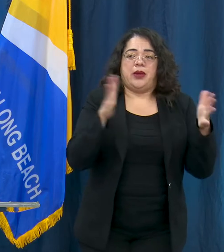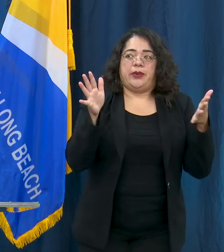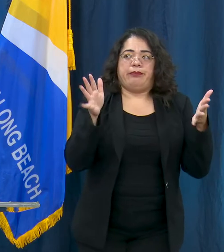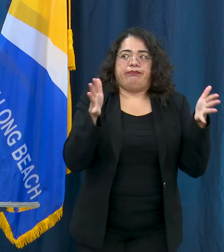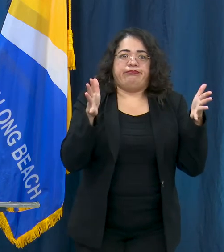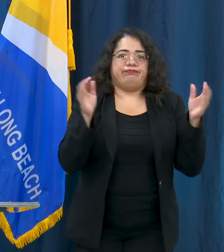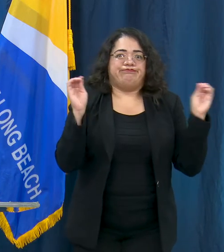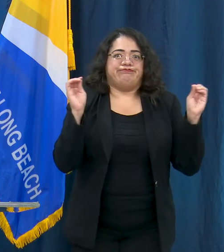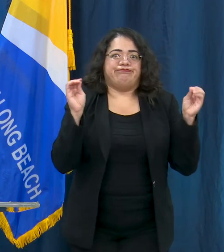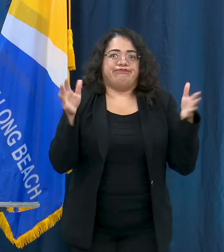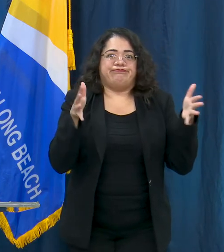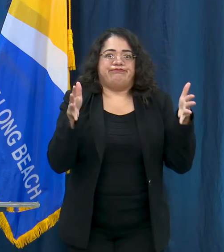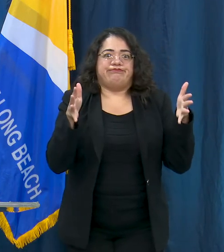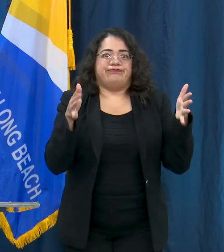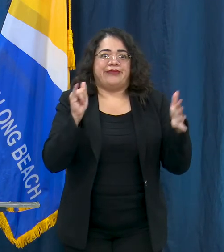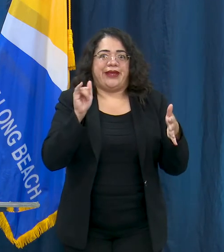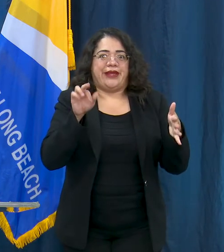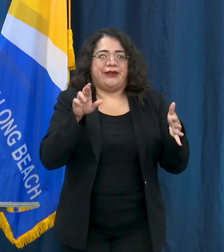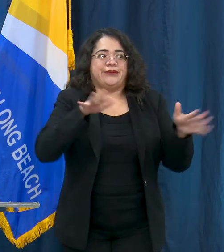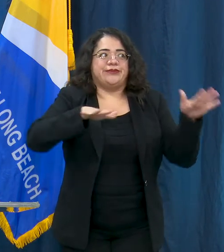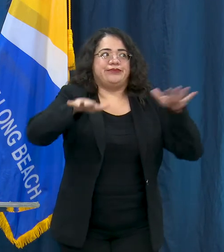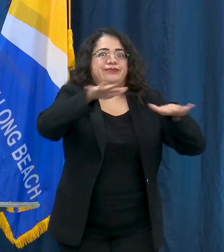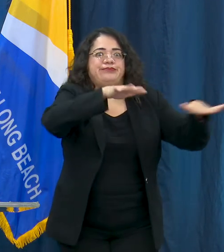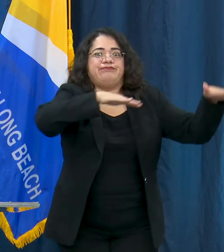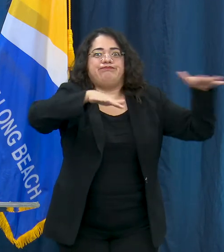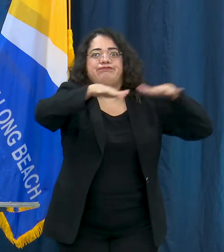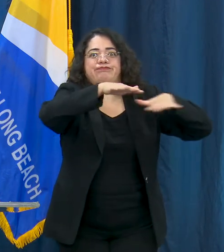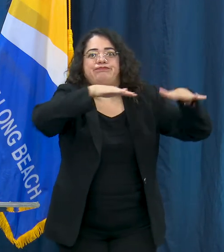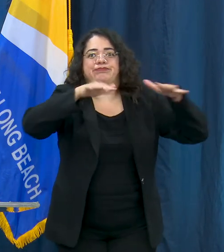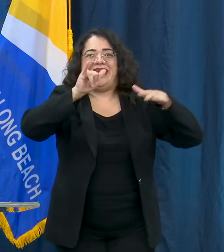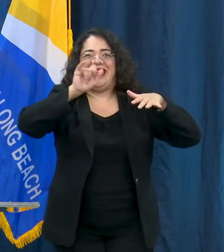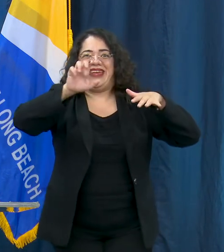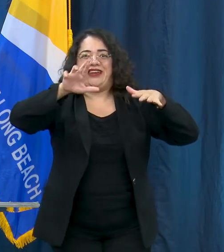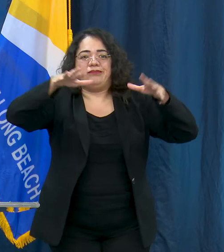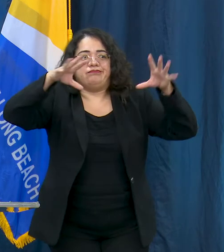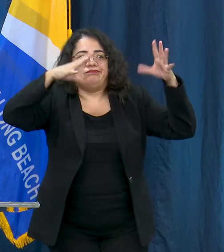reminder, as the Mayor said, right now all